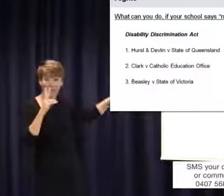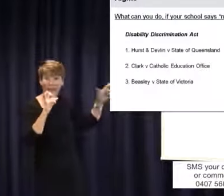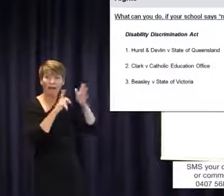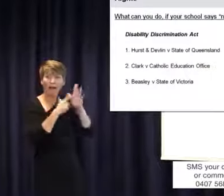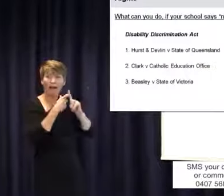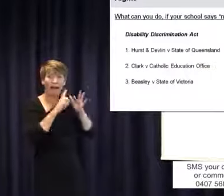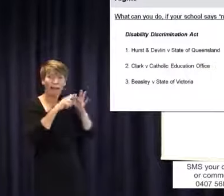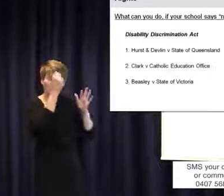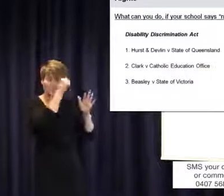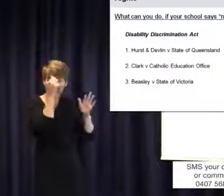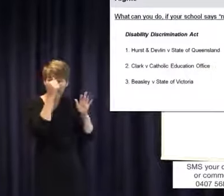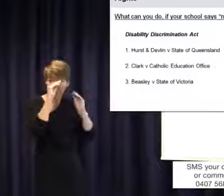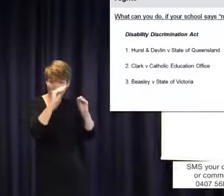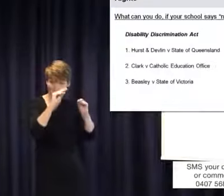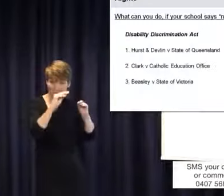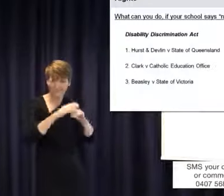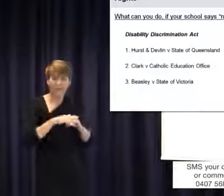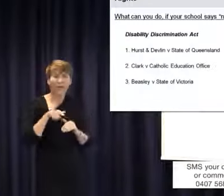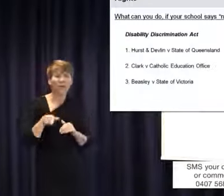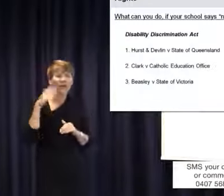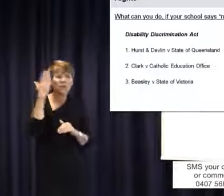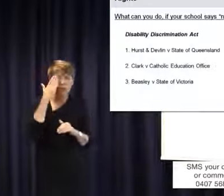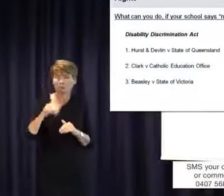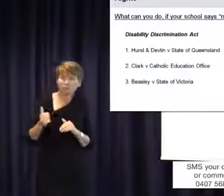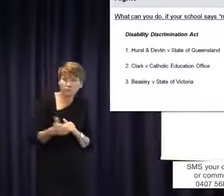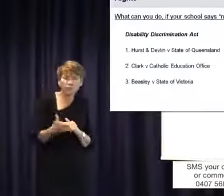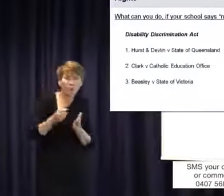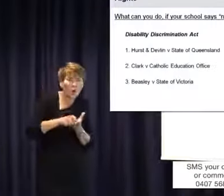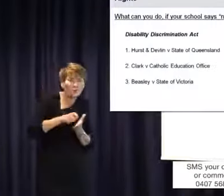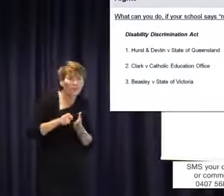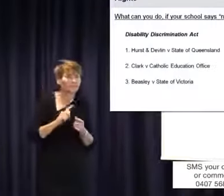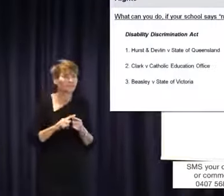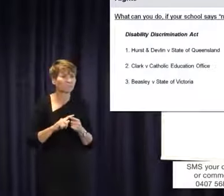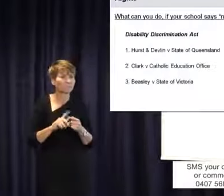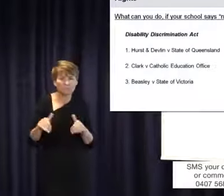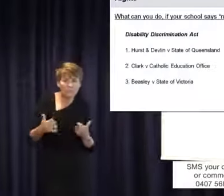in that case offered note taking and extra support and all these other things everything